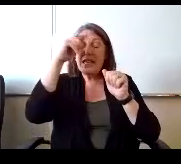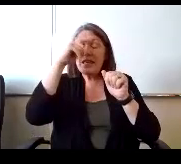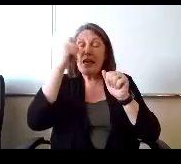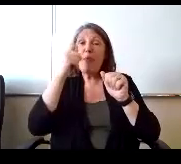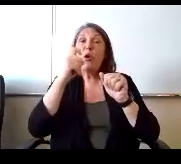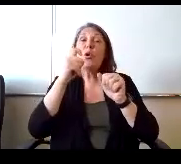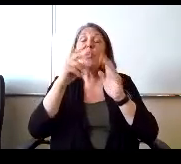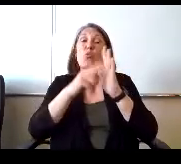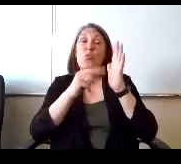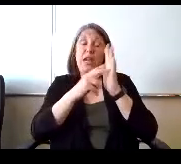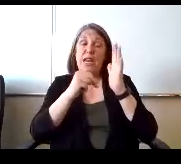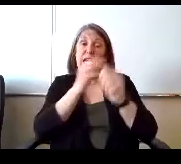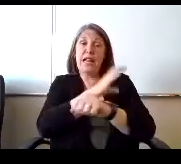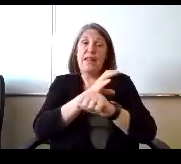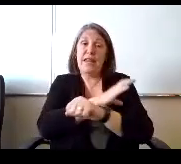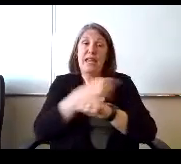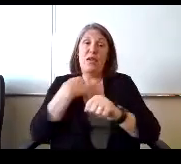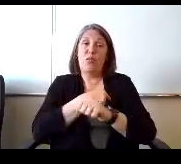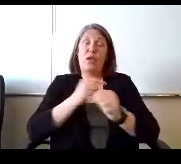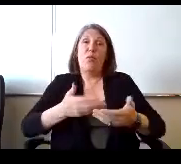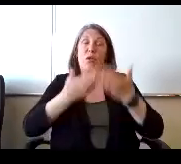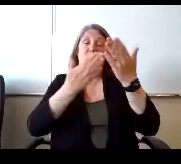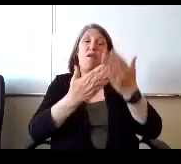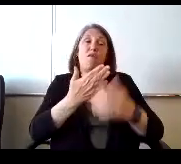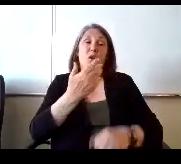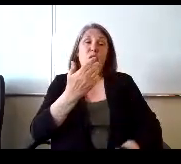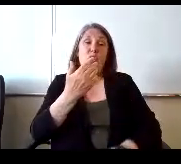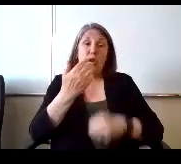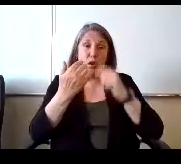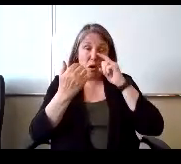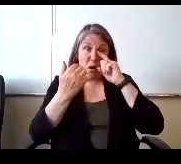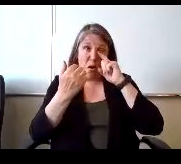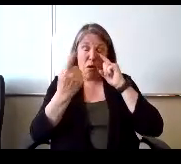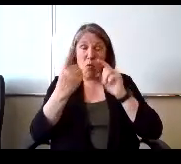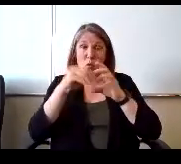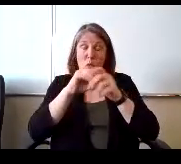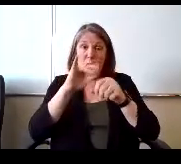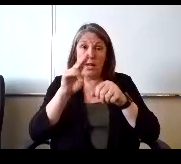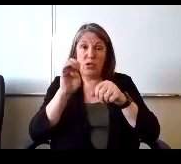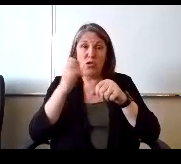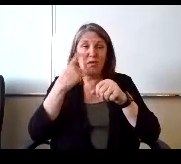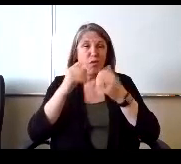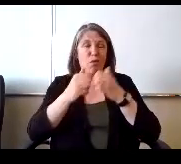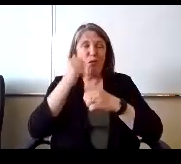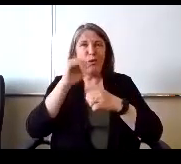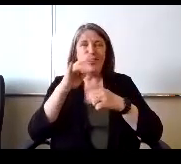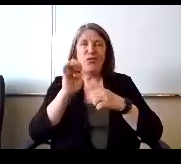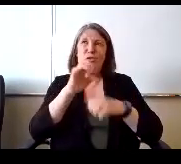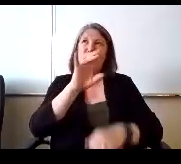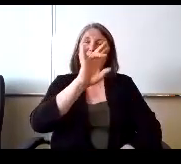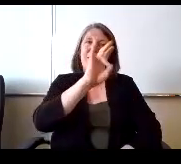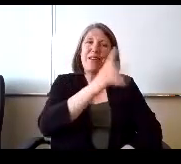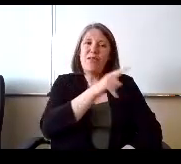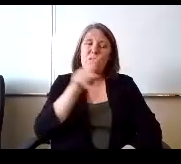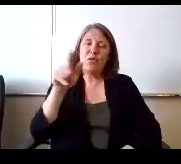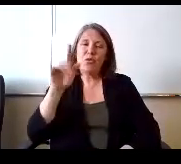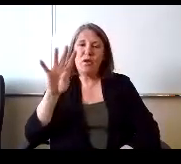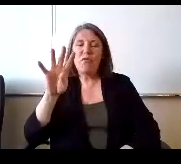Week sessions as well and there will be one in June for the most of June, like June 7th through the 24th and then